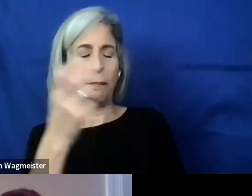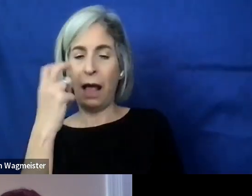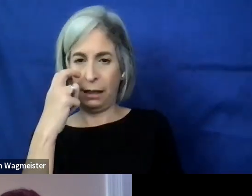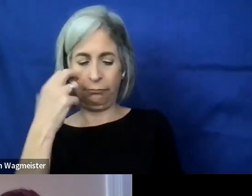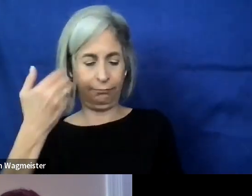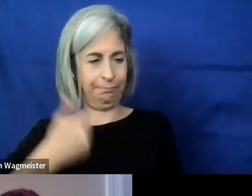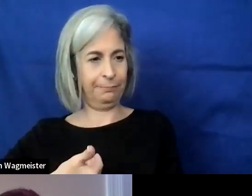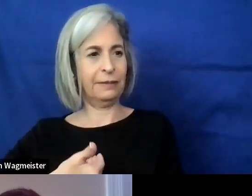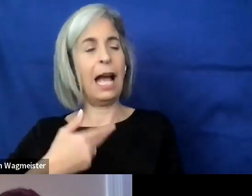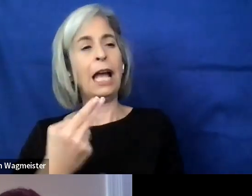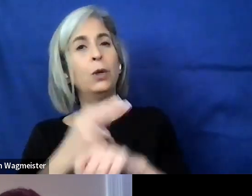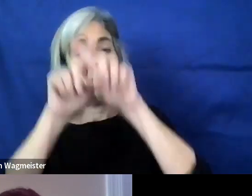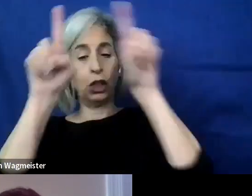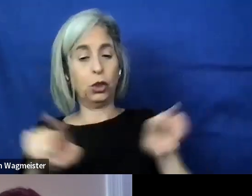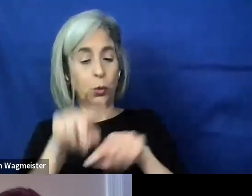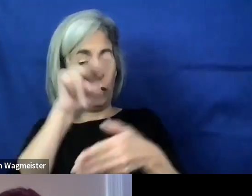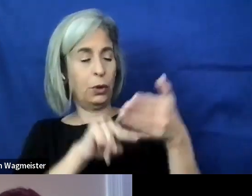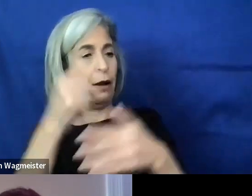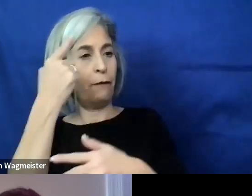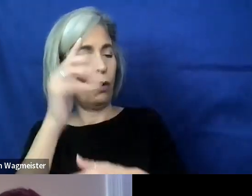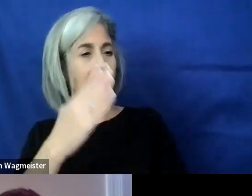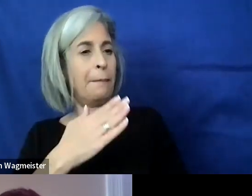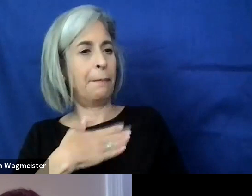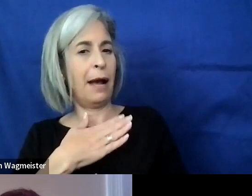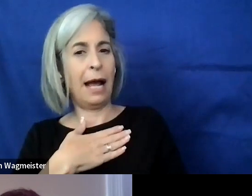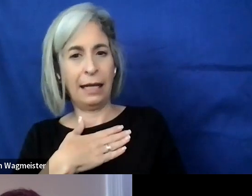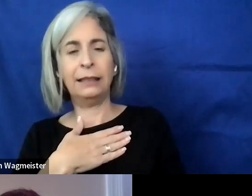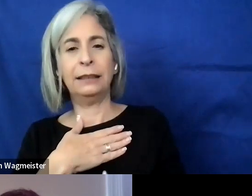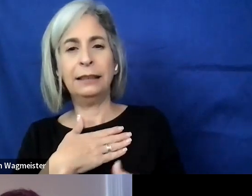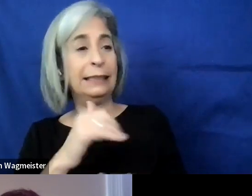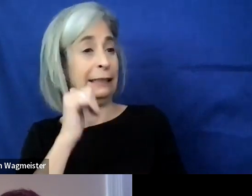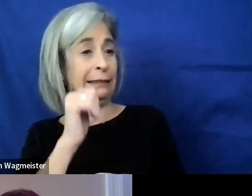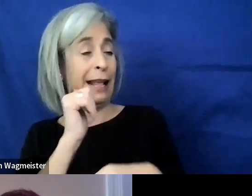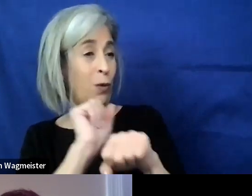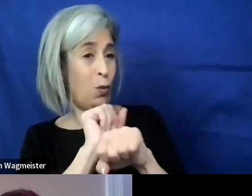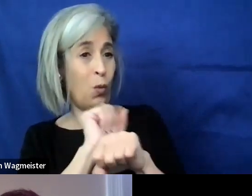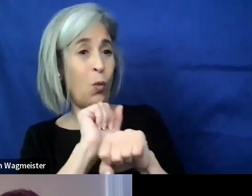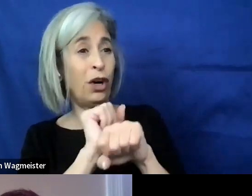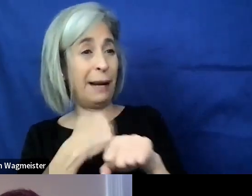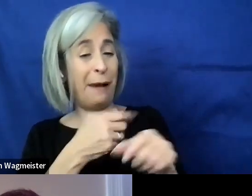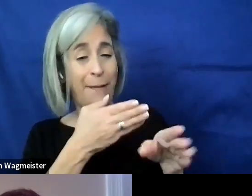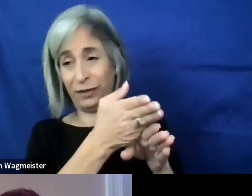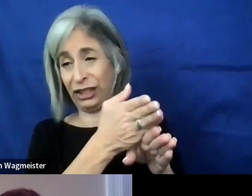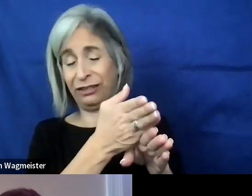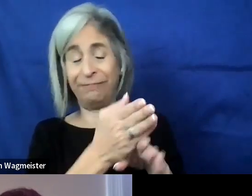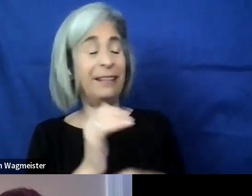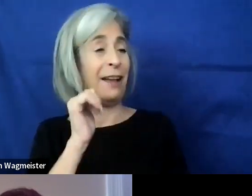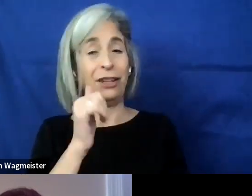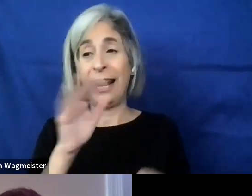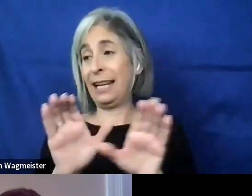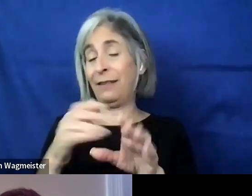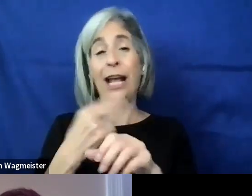And I use a screen reader for my professional and daily you know, day to day activities.